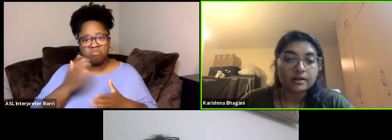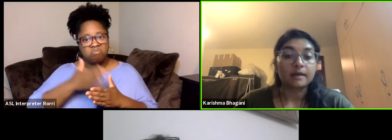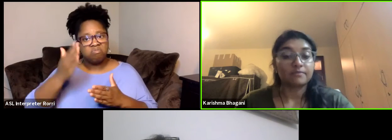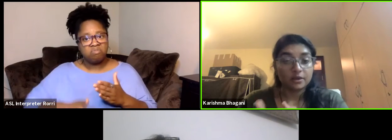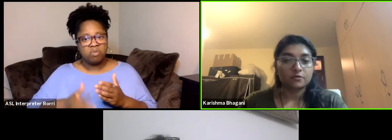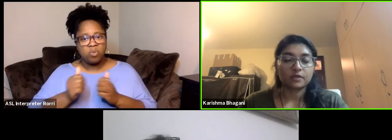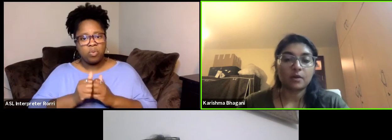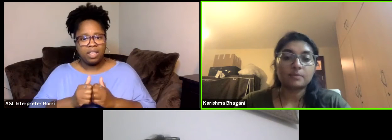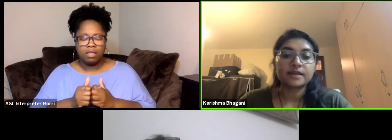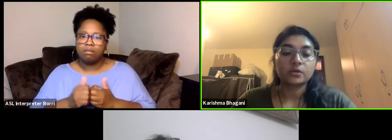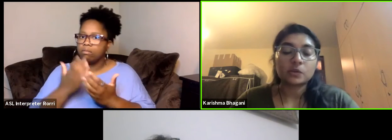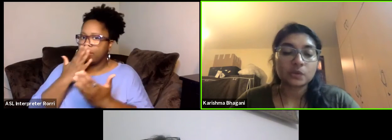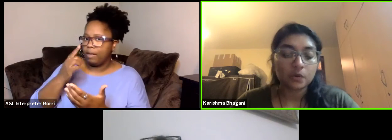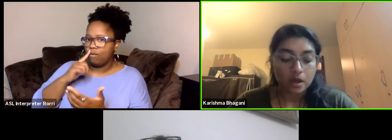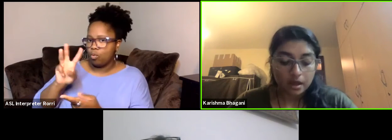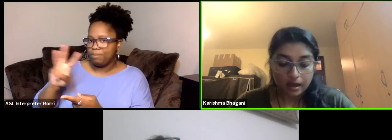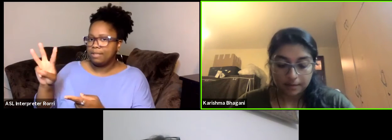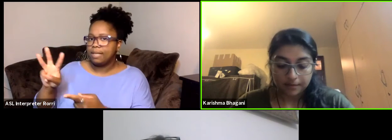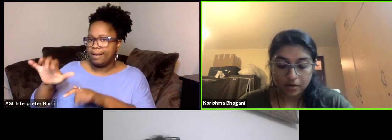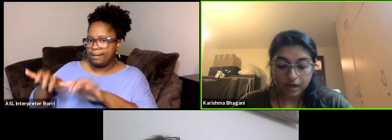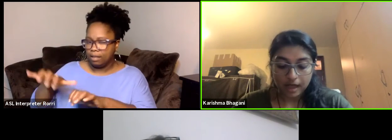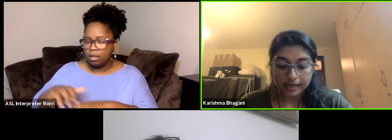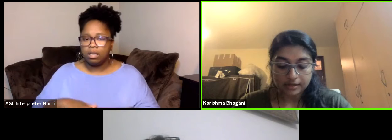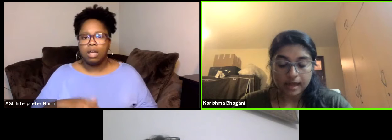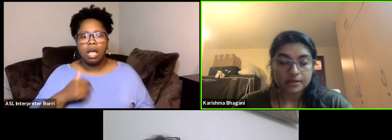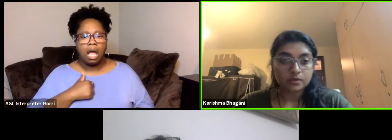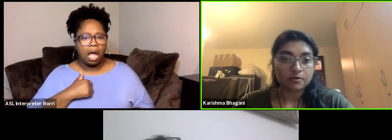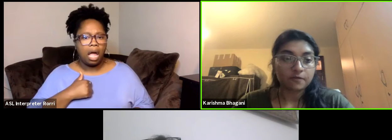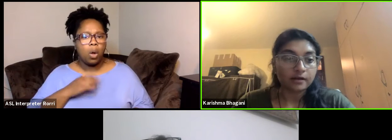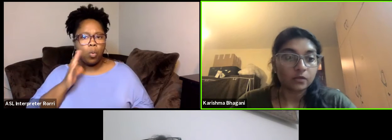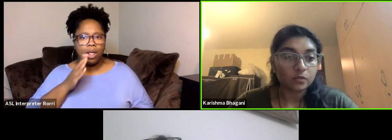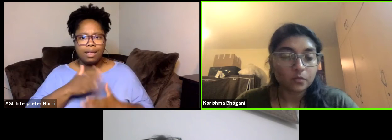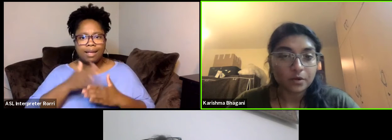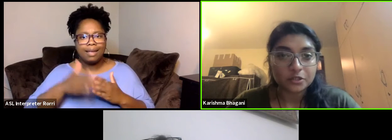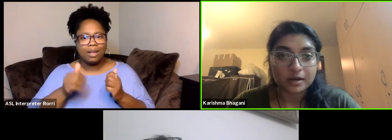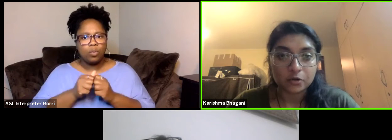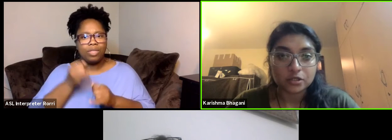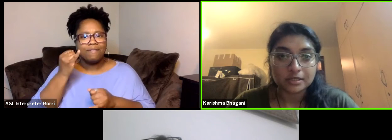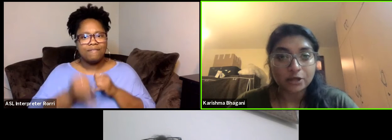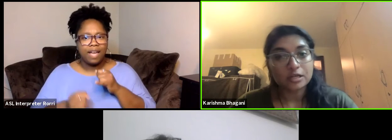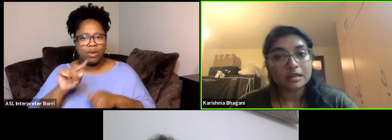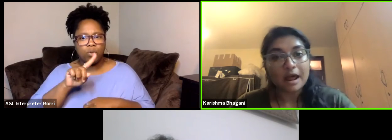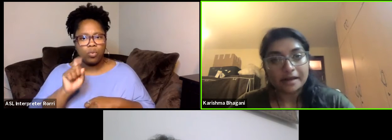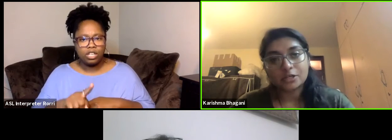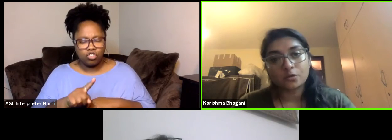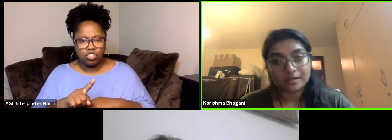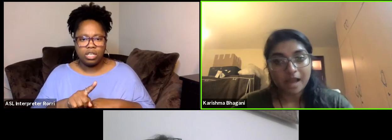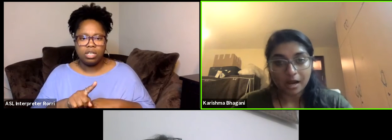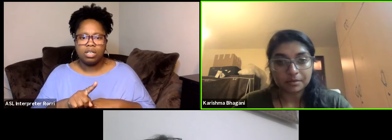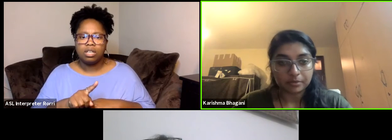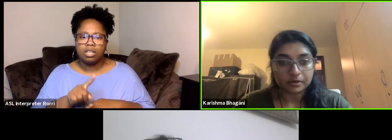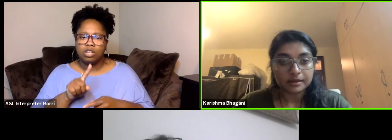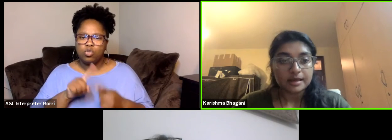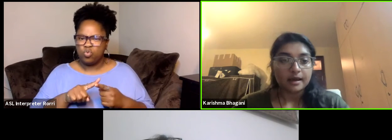Yeah thank you for that website also, I guess I'll end this with our final question which is actually directed towards young people.